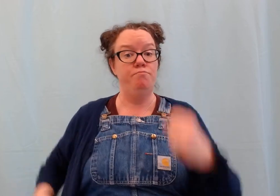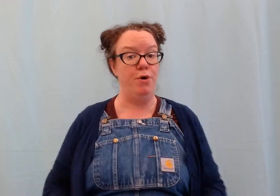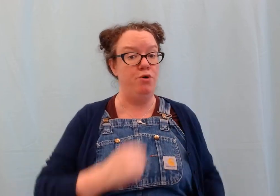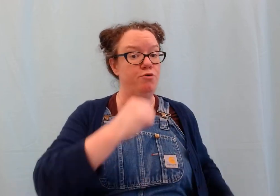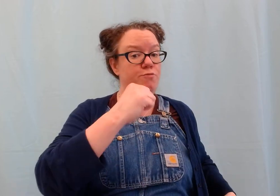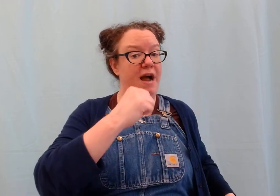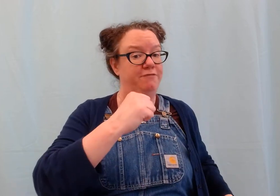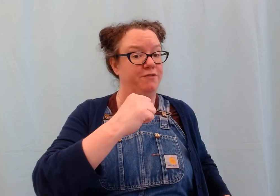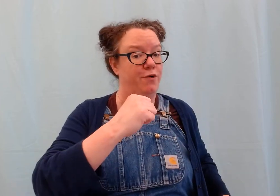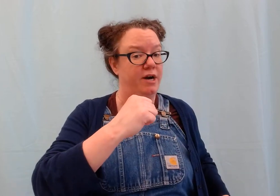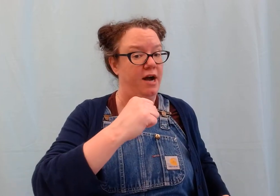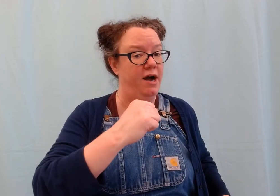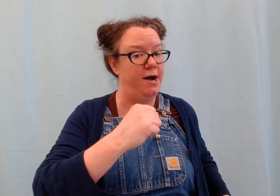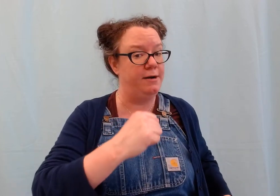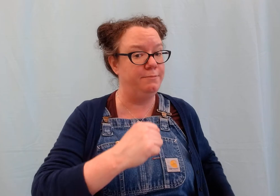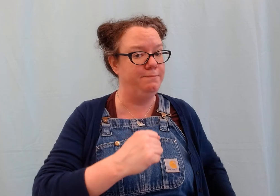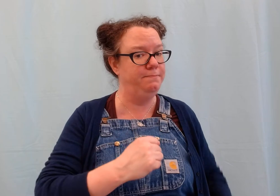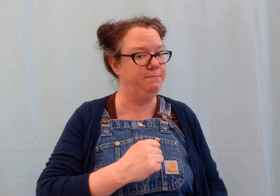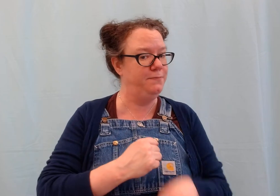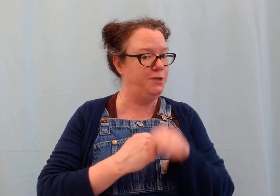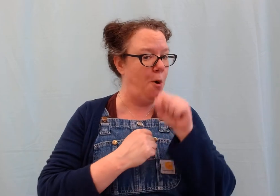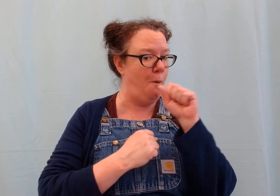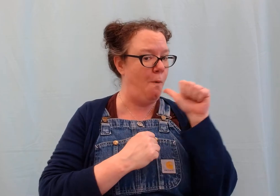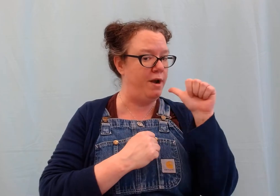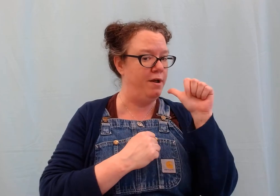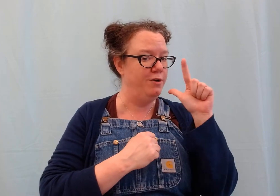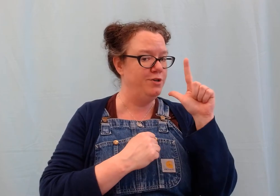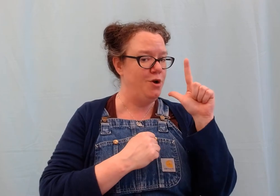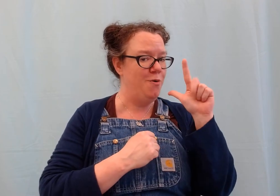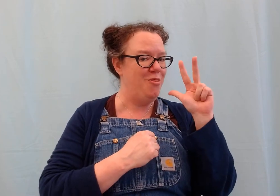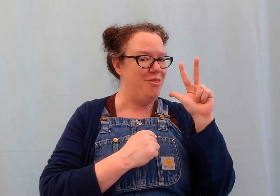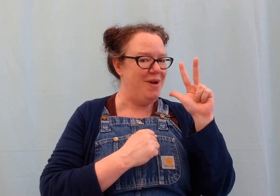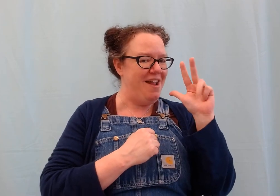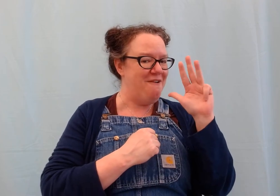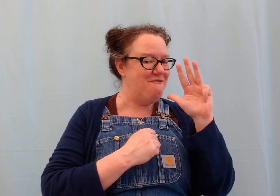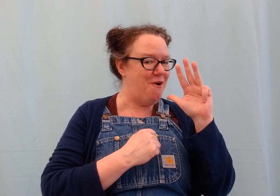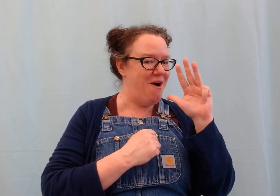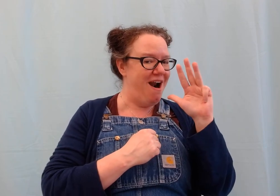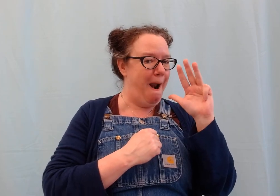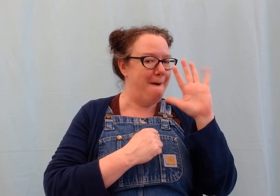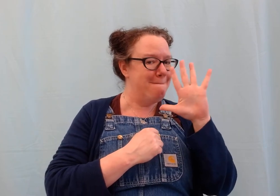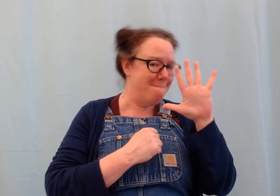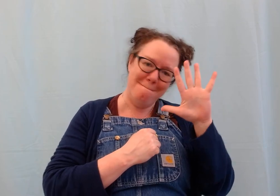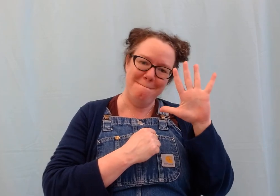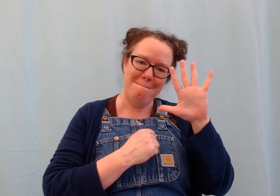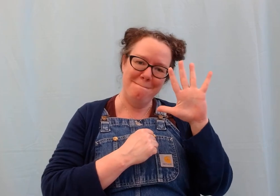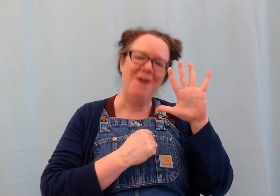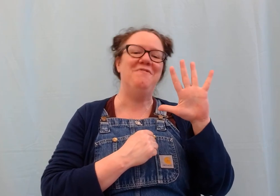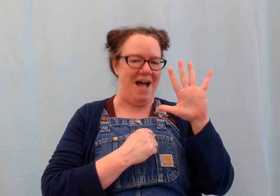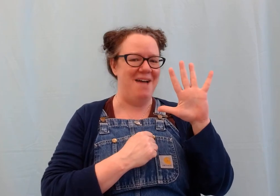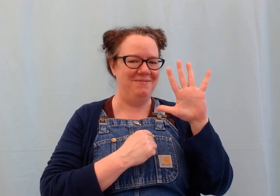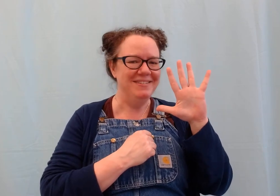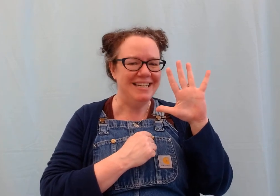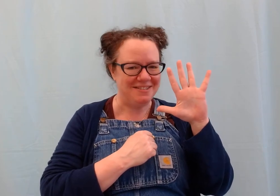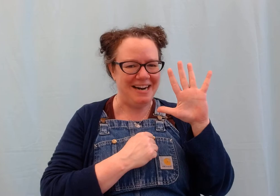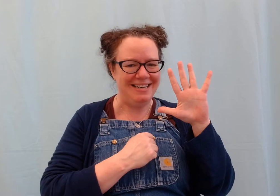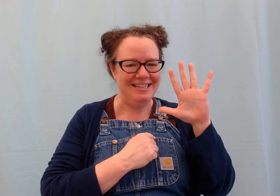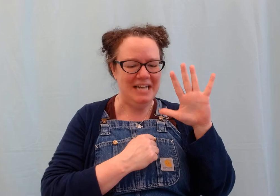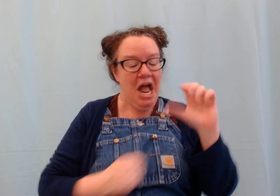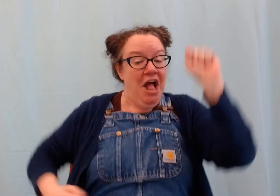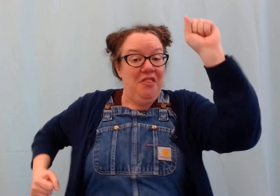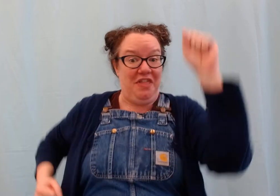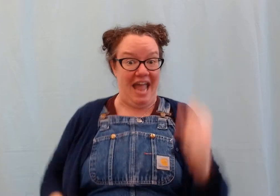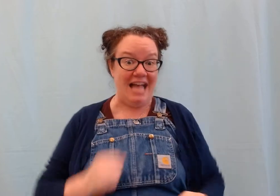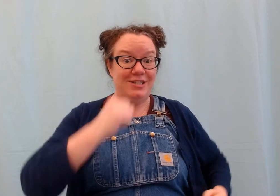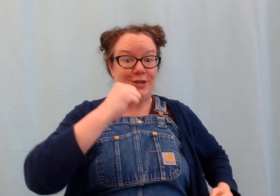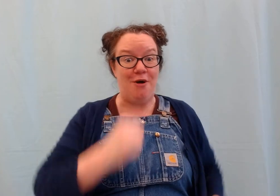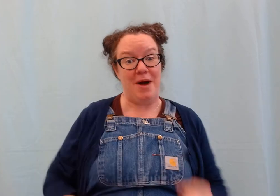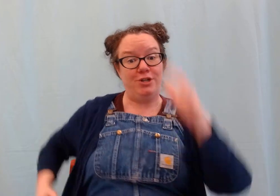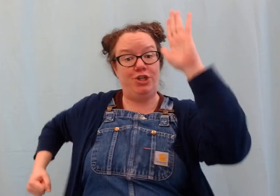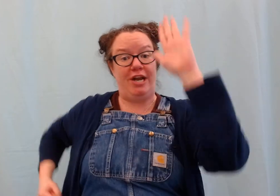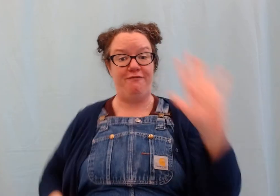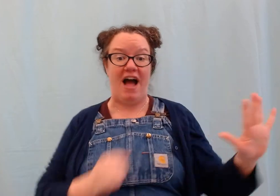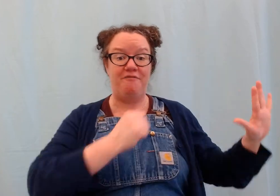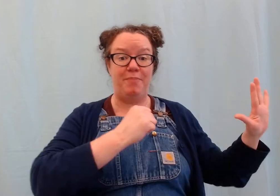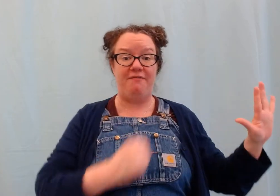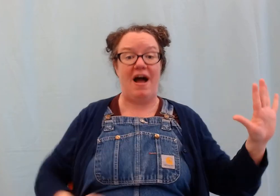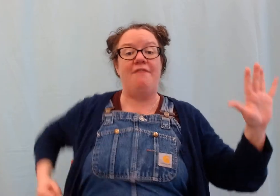#boom!# - After four comes ... one, two, three, four, five. That's right. #The ants go marching five by five.#